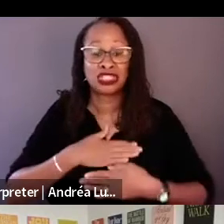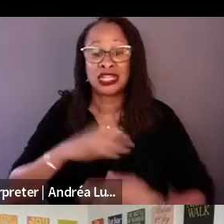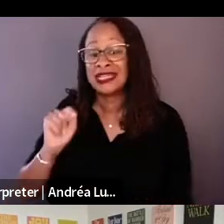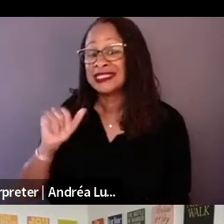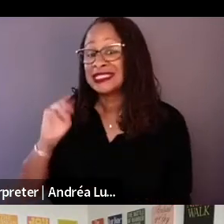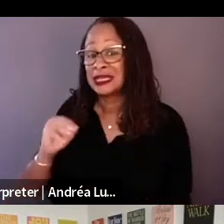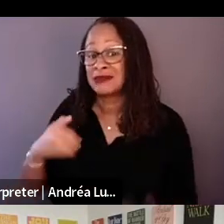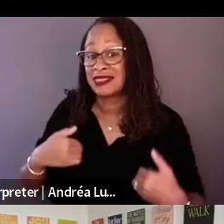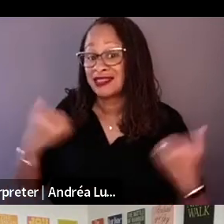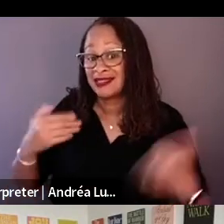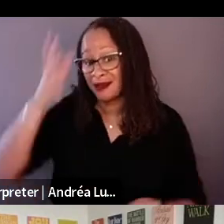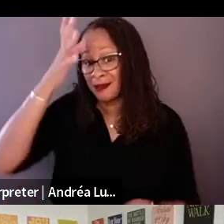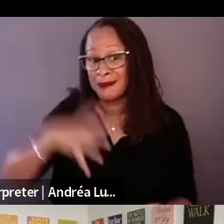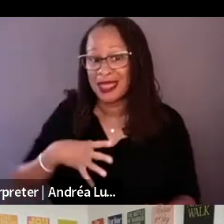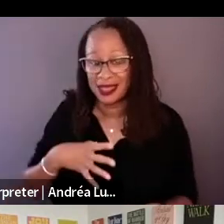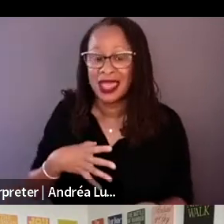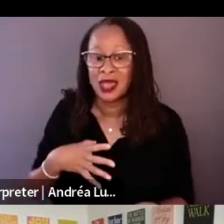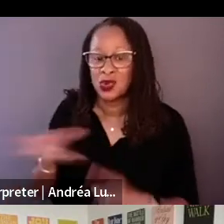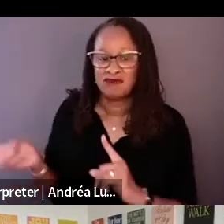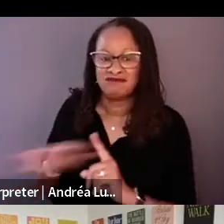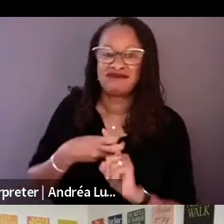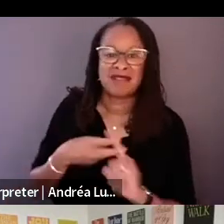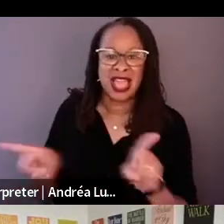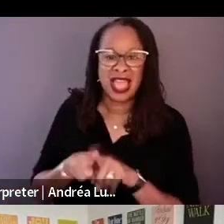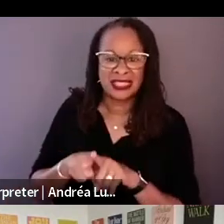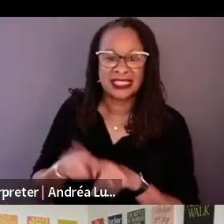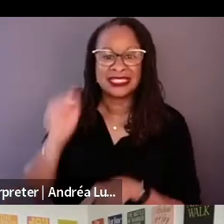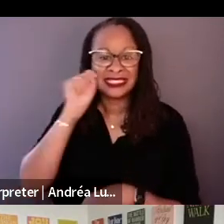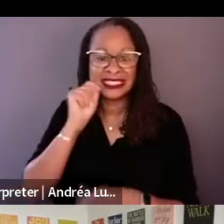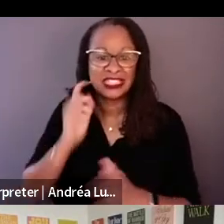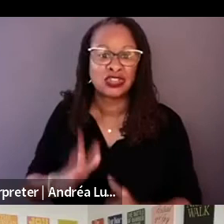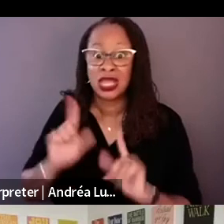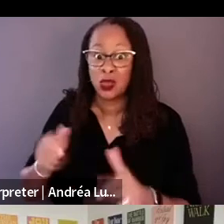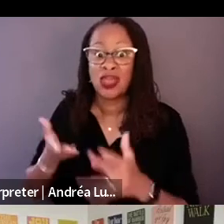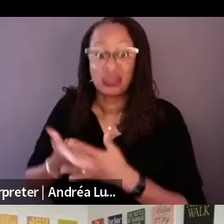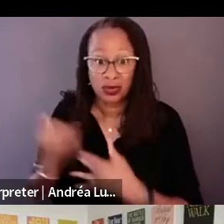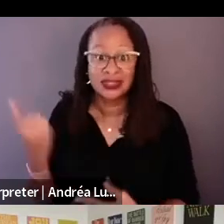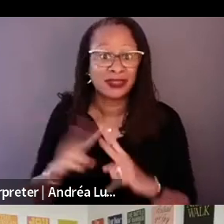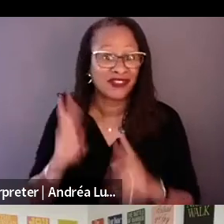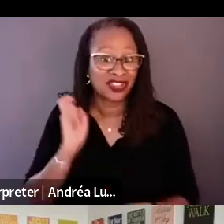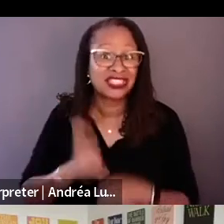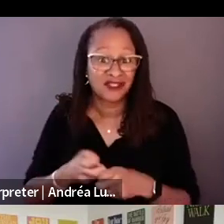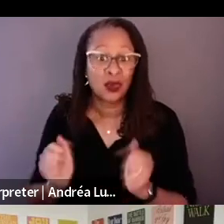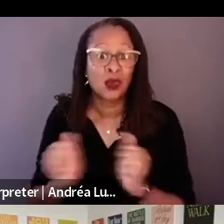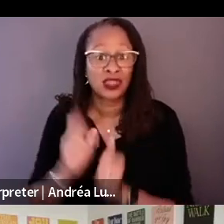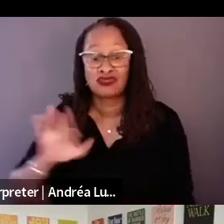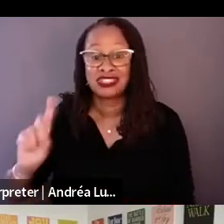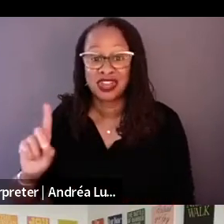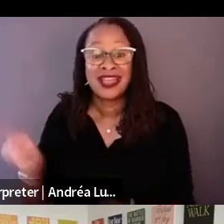That guy went through something very difficult with Richard that haunted him 20 years later. he was on camera tearing up and shaking.